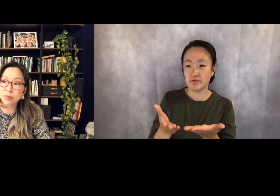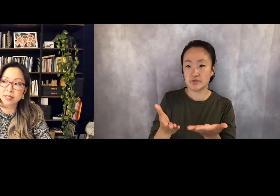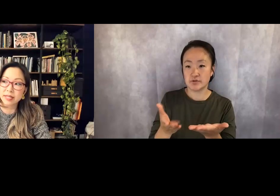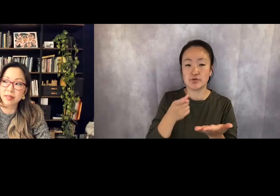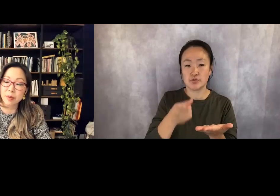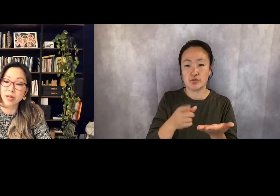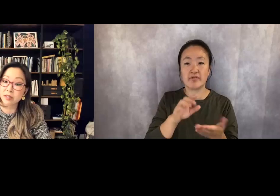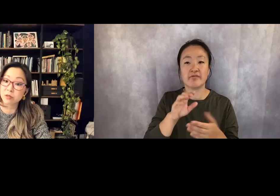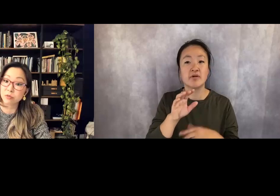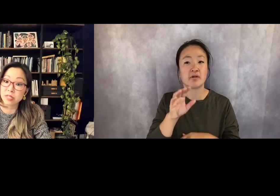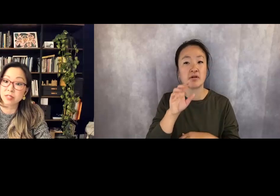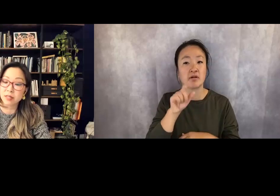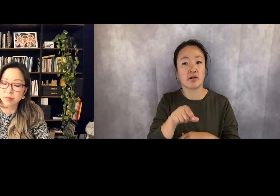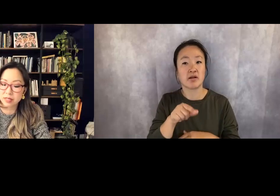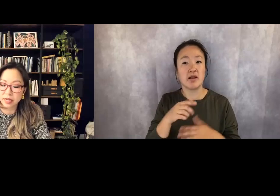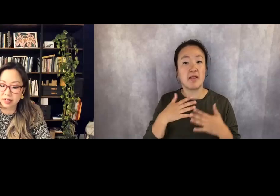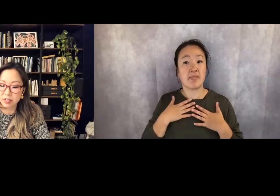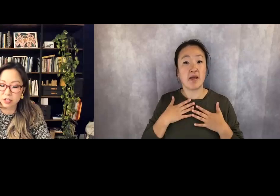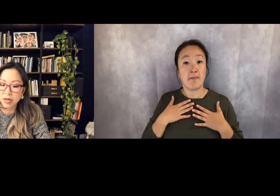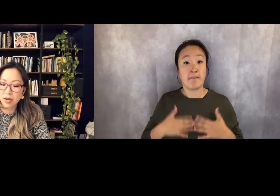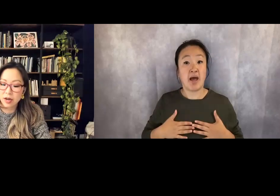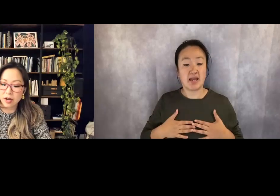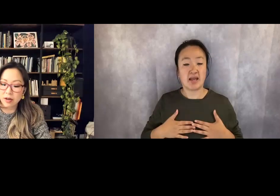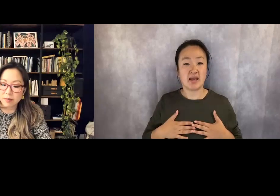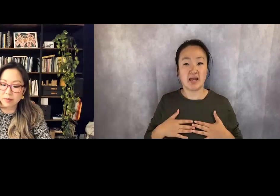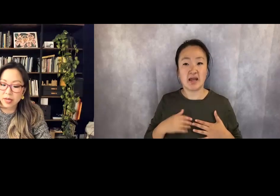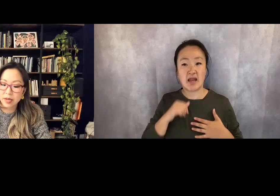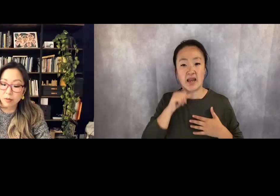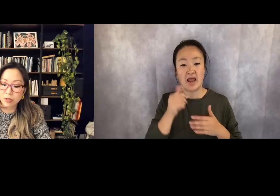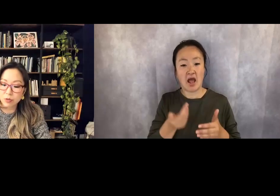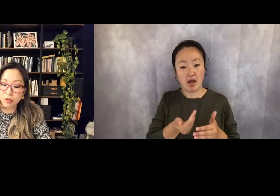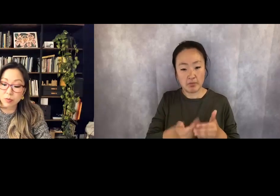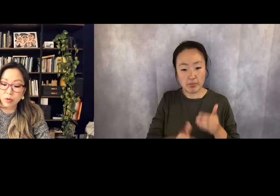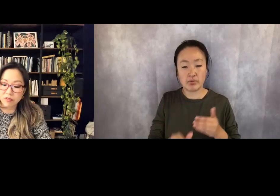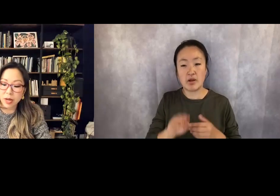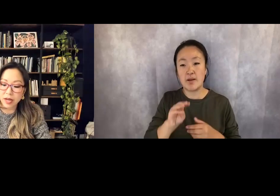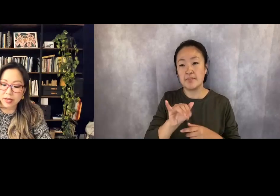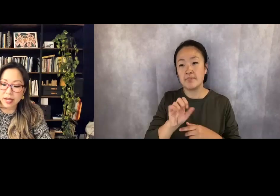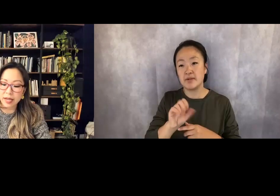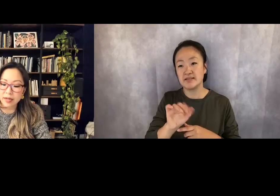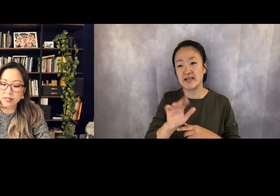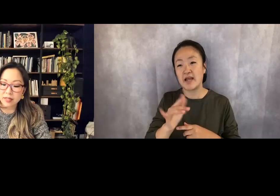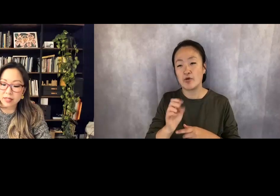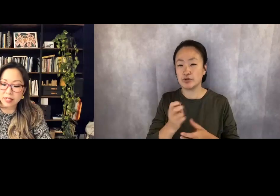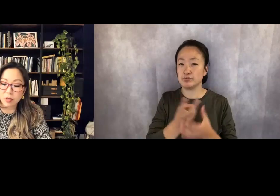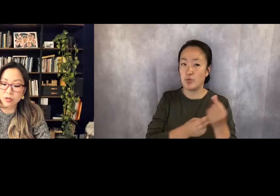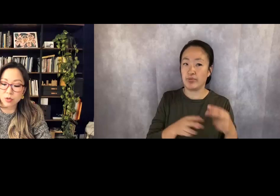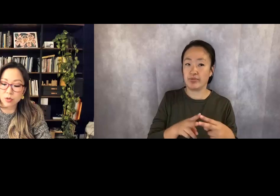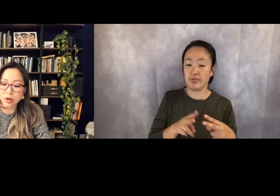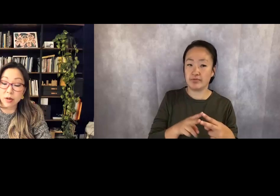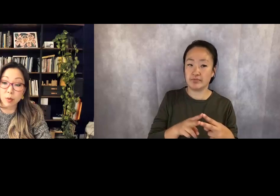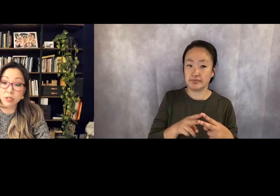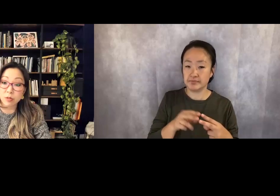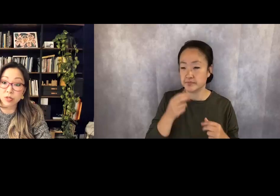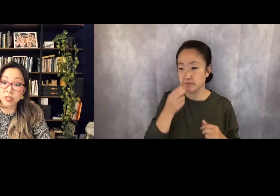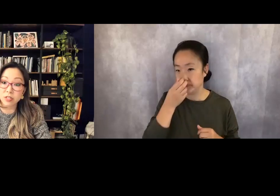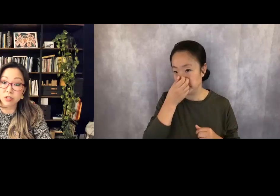means that the body doesn't release the miscarriage, which were both of mine, and it's also an abortion procedure.